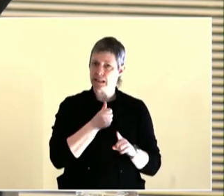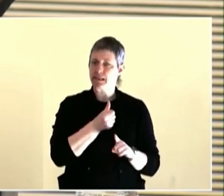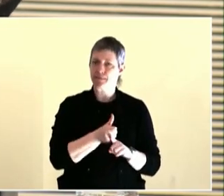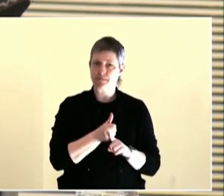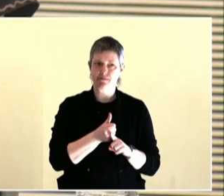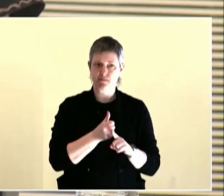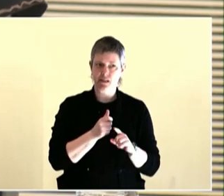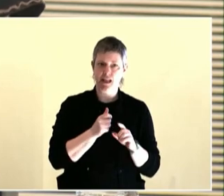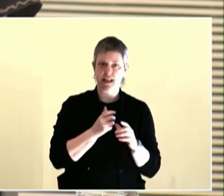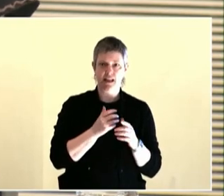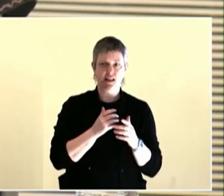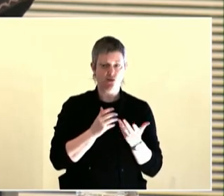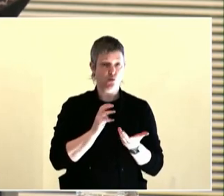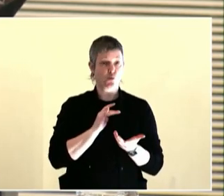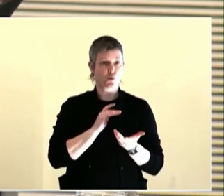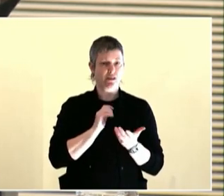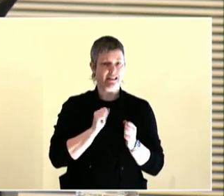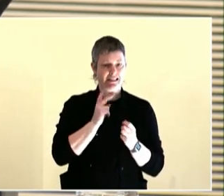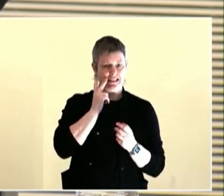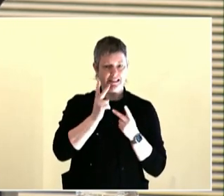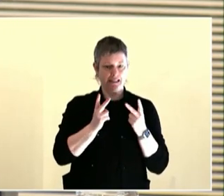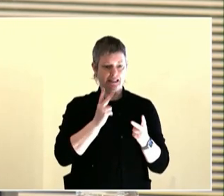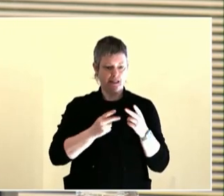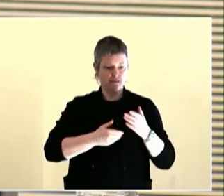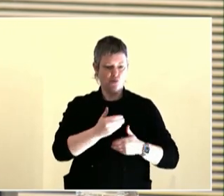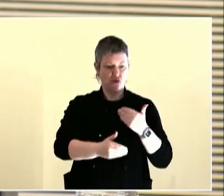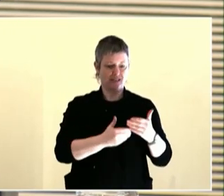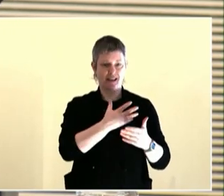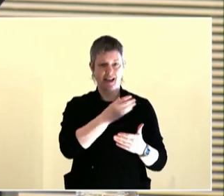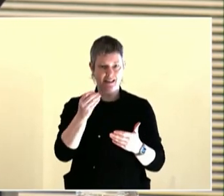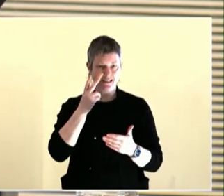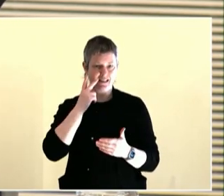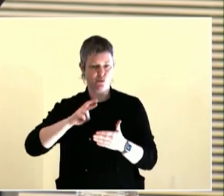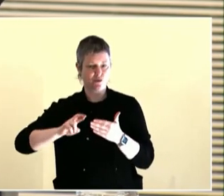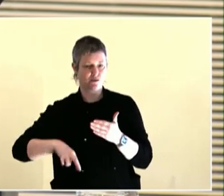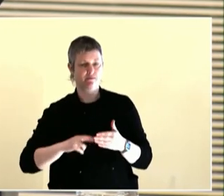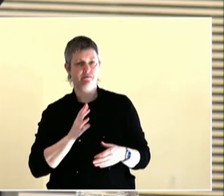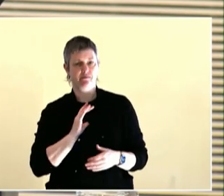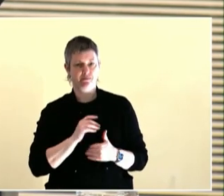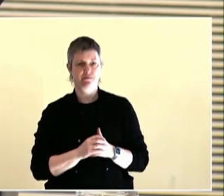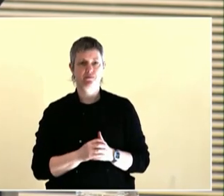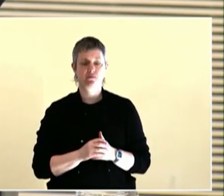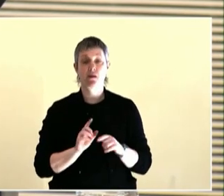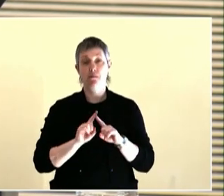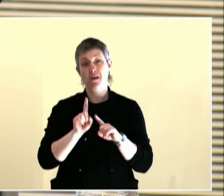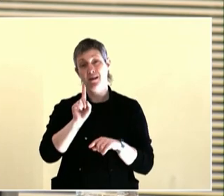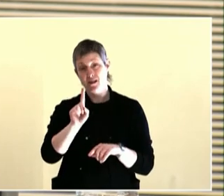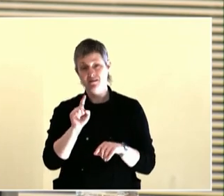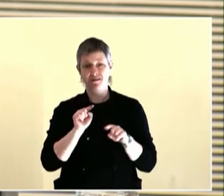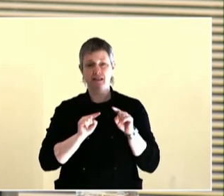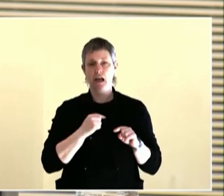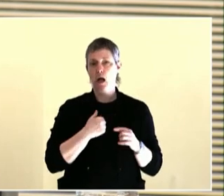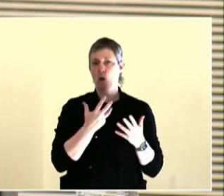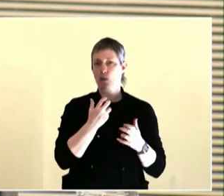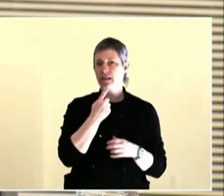monolingual, Spanish-speaking staff, professionals in their field, who were -- their